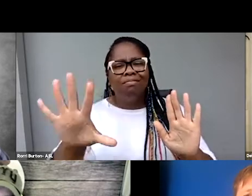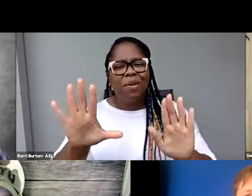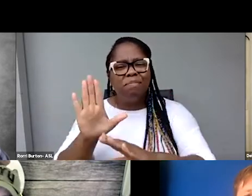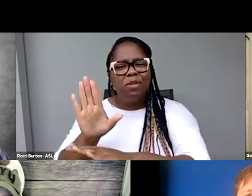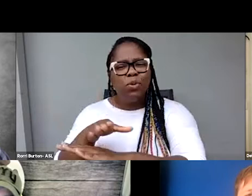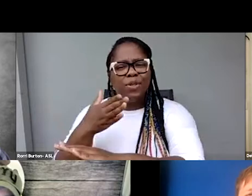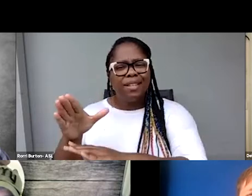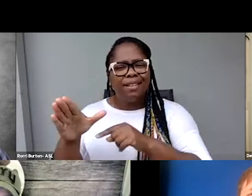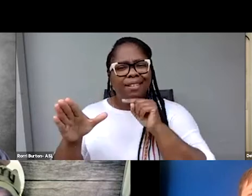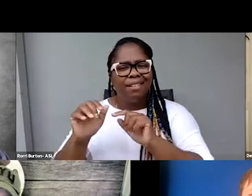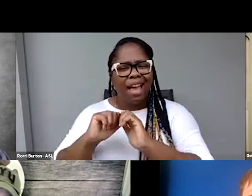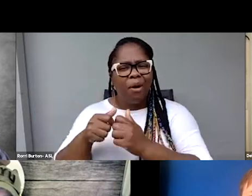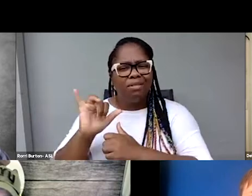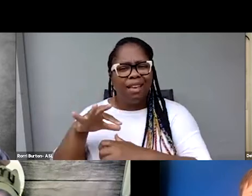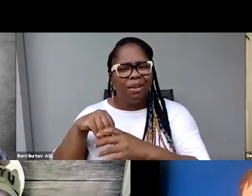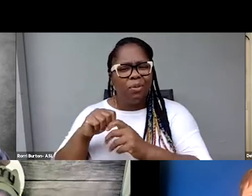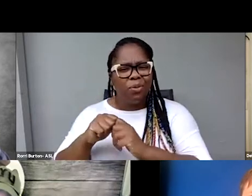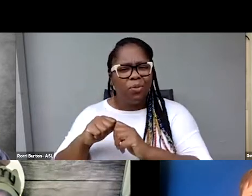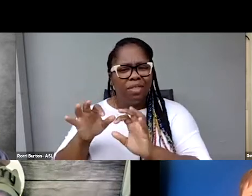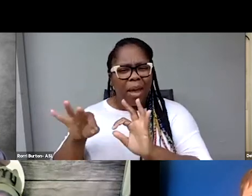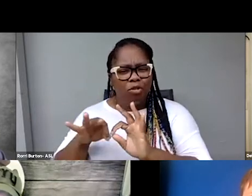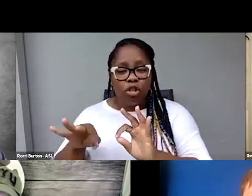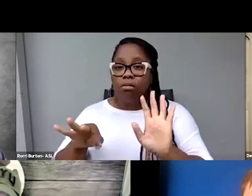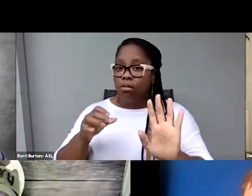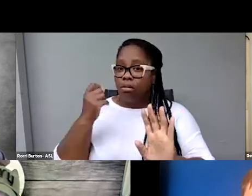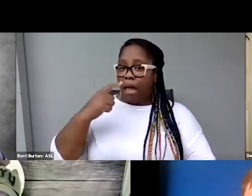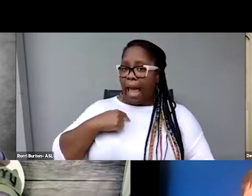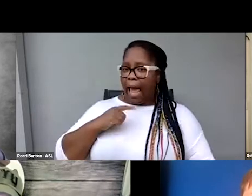One of the things that I've often seen is